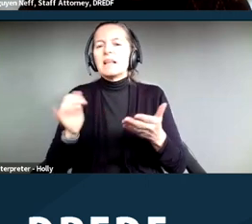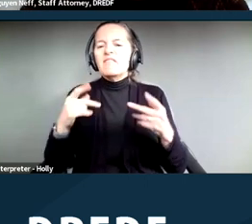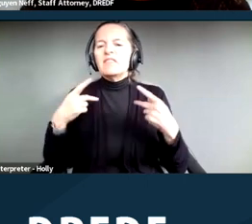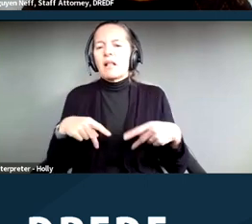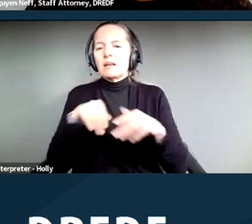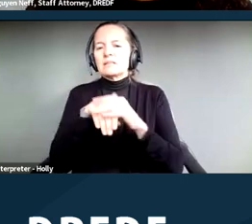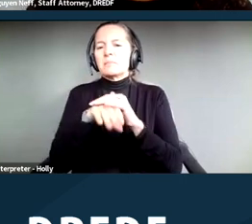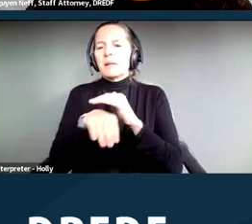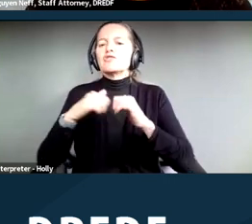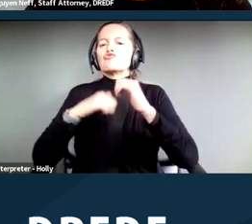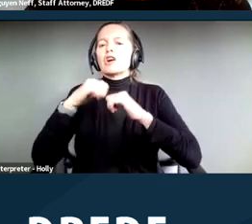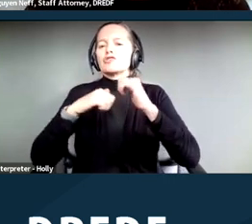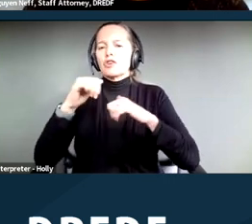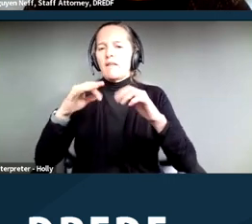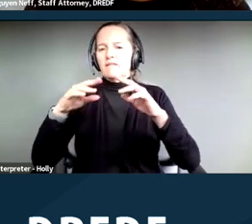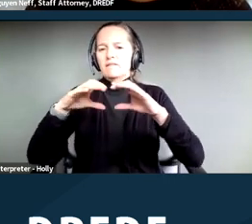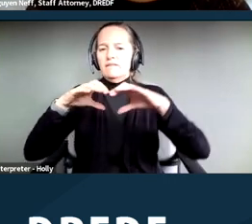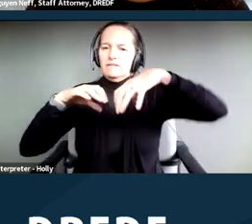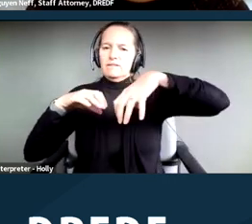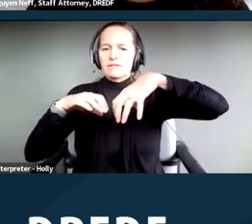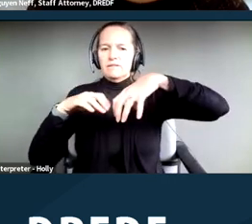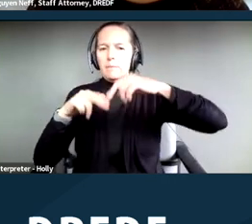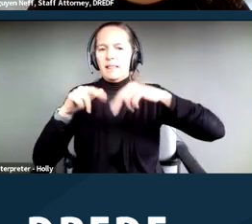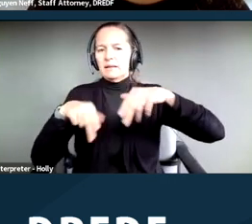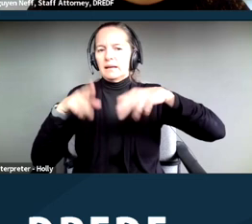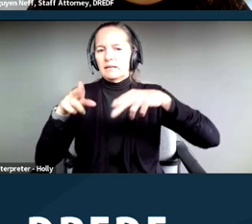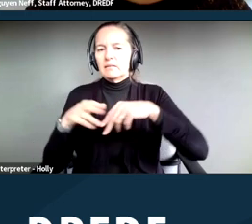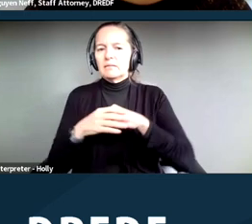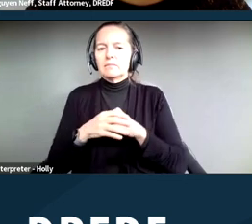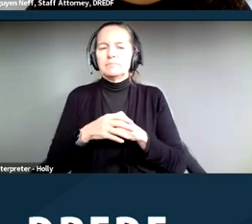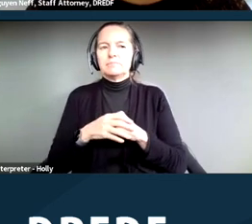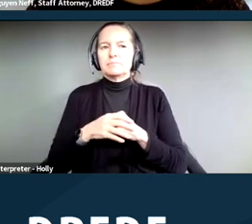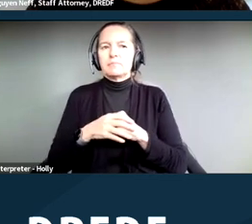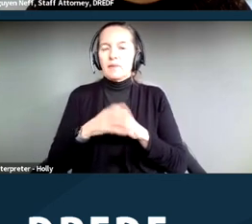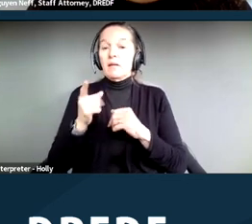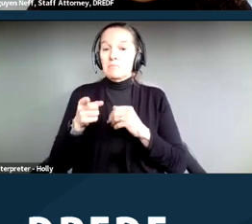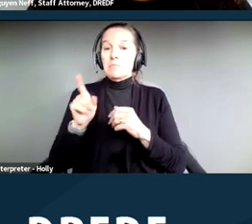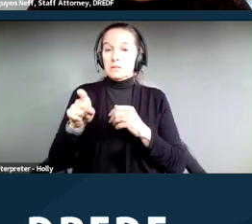structure of a place that a person's receiving government services in needs to be accessible,